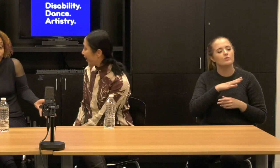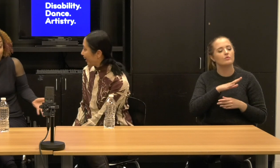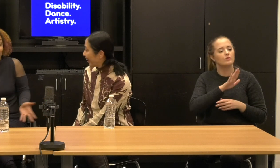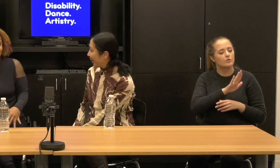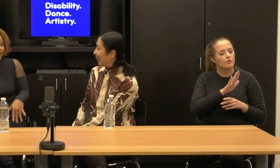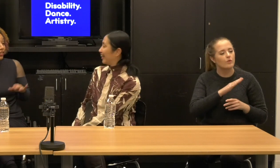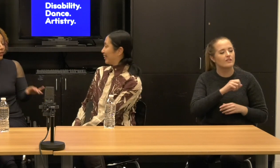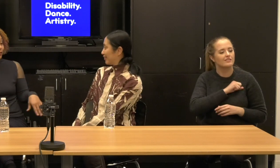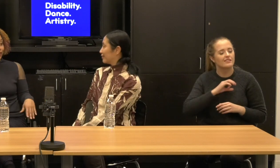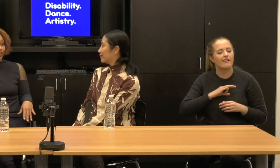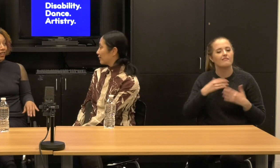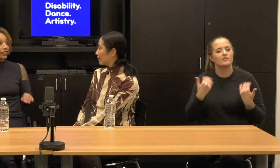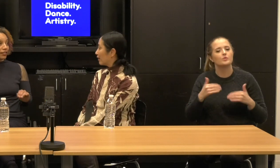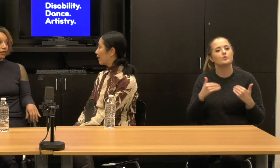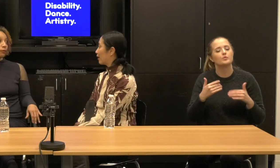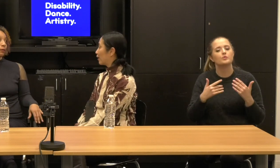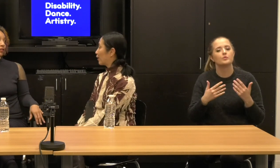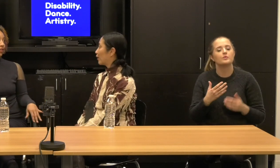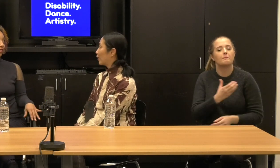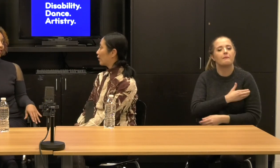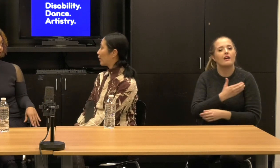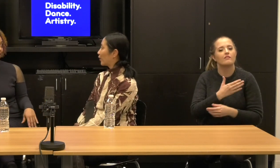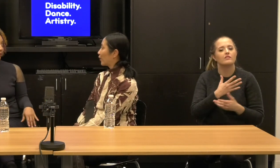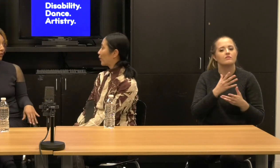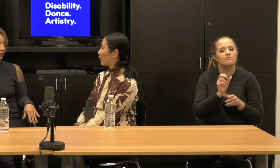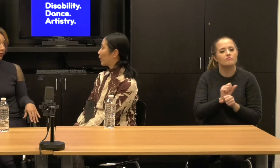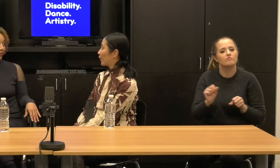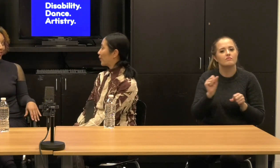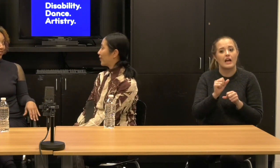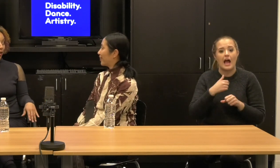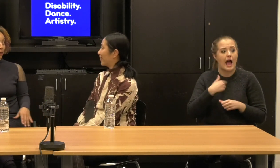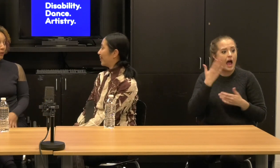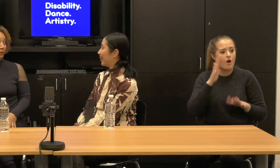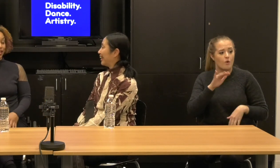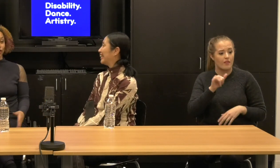that we were asking a lot when we asked them to take the front row seats out.